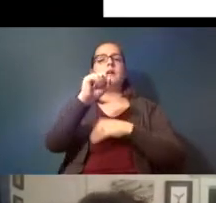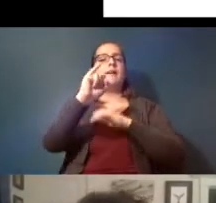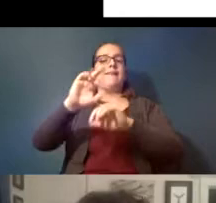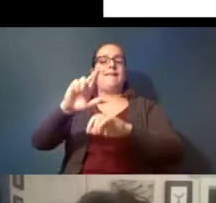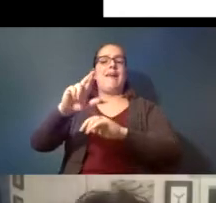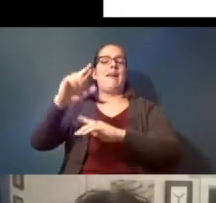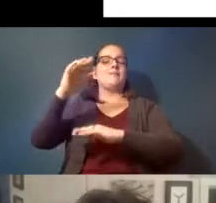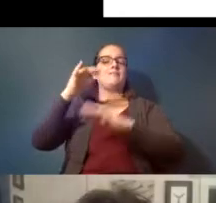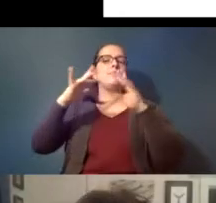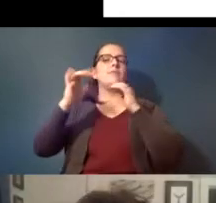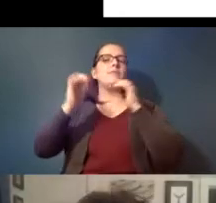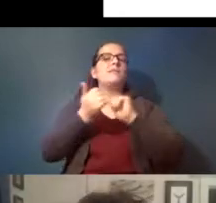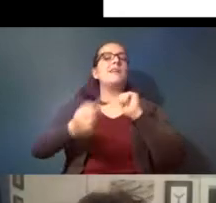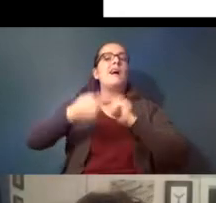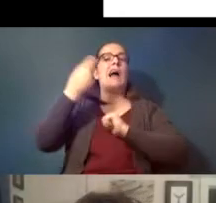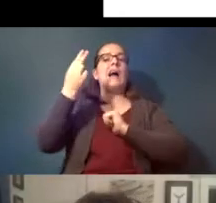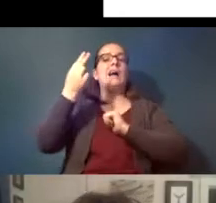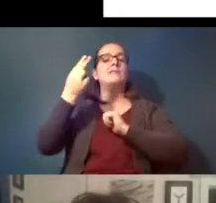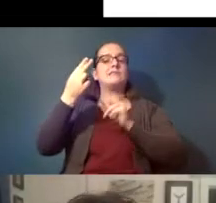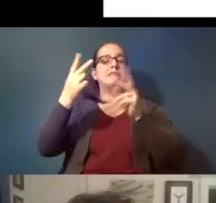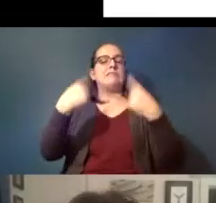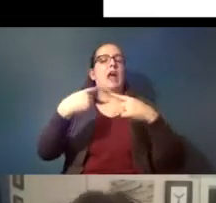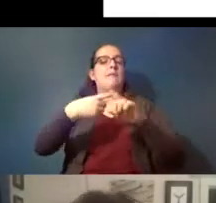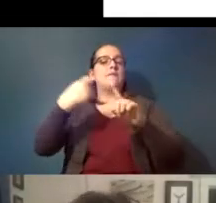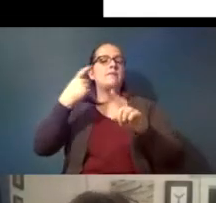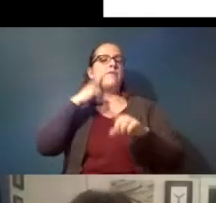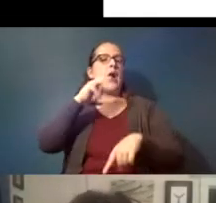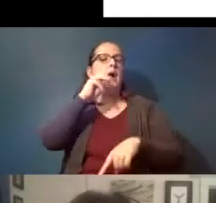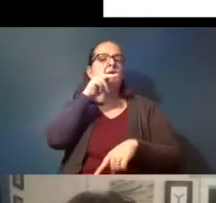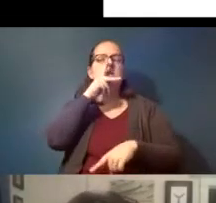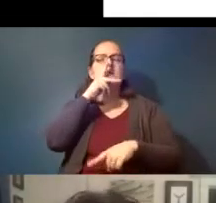of microplastics which you know is something that always makes people cringe a little bit when i